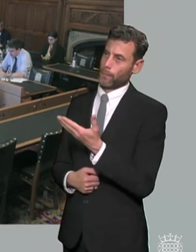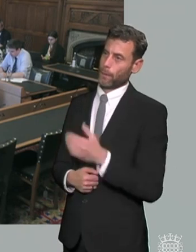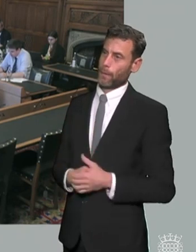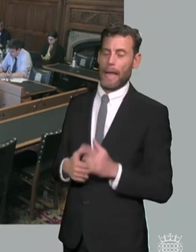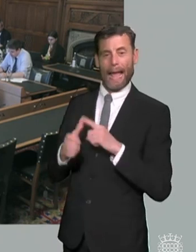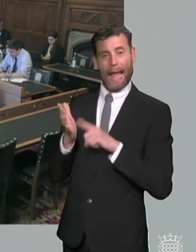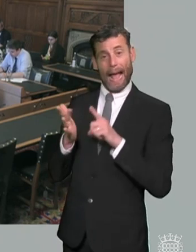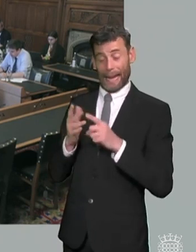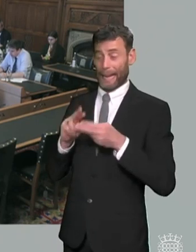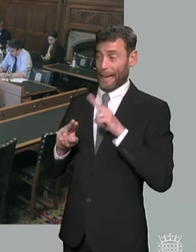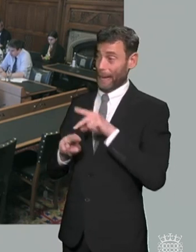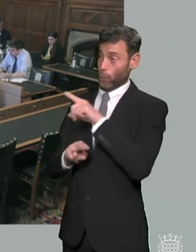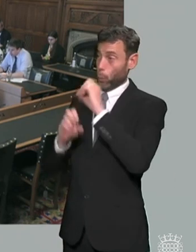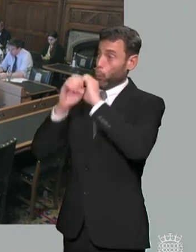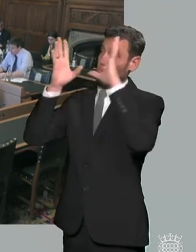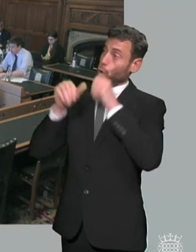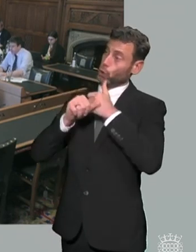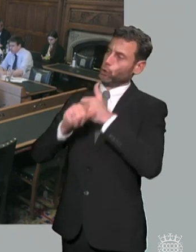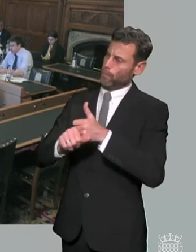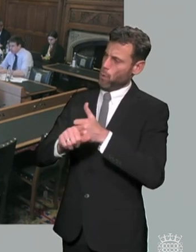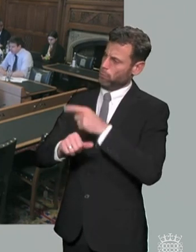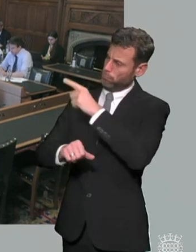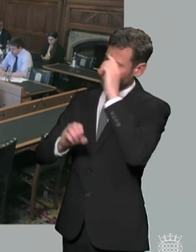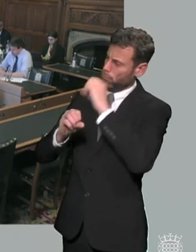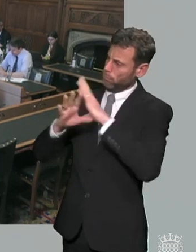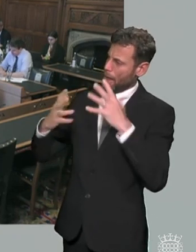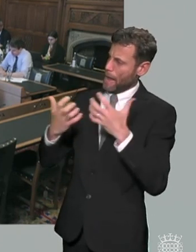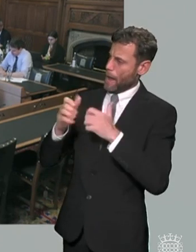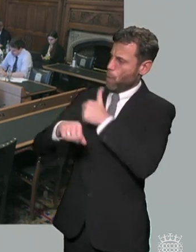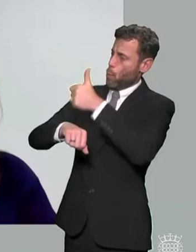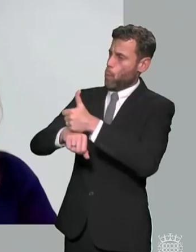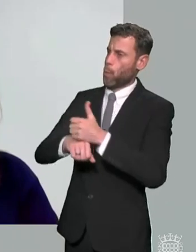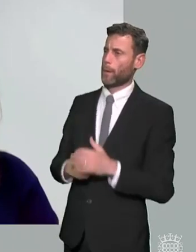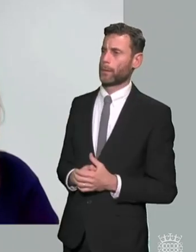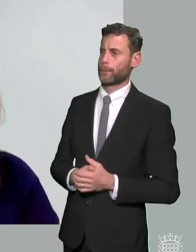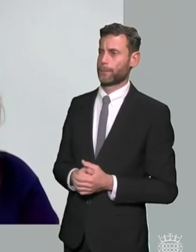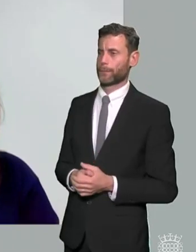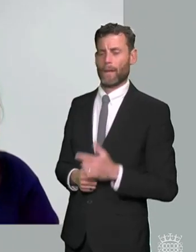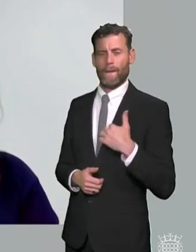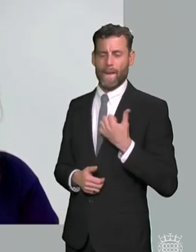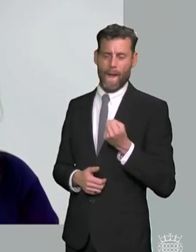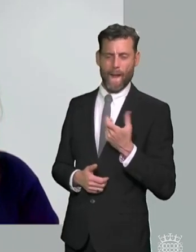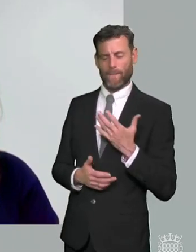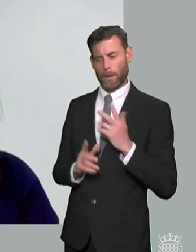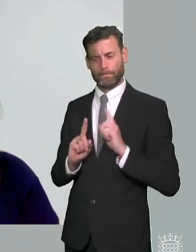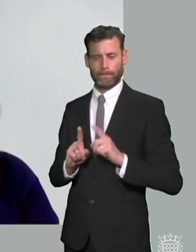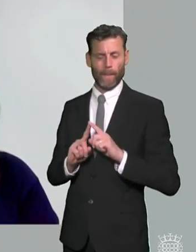how do you see it working in practice ali i have quite mixed feelings about this because i i agree